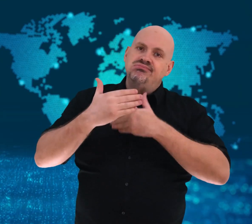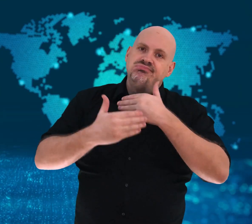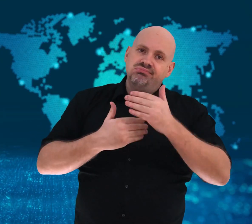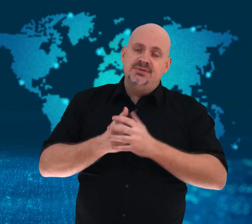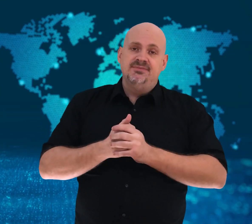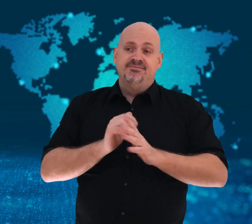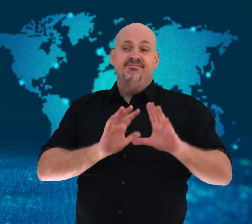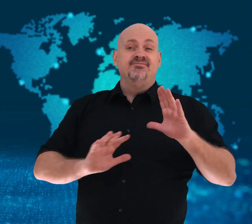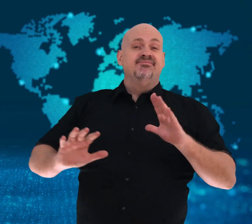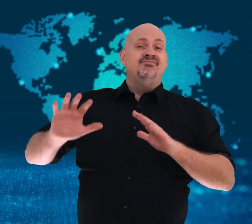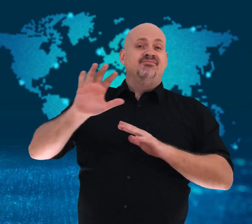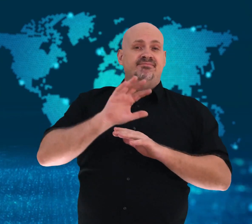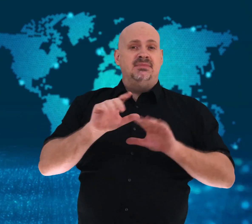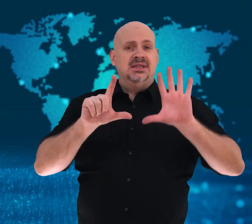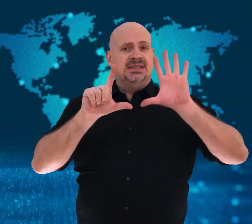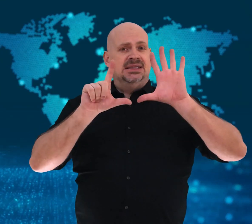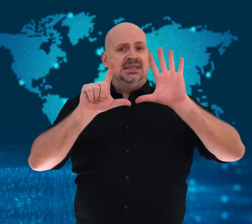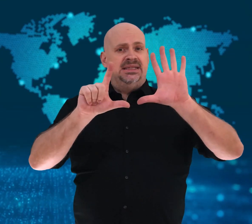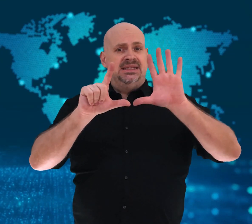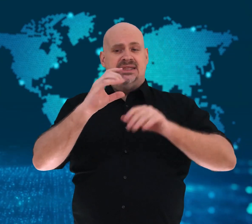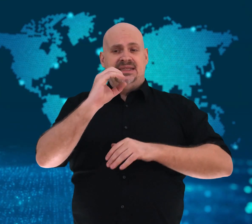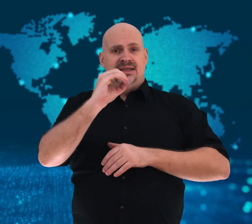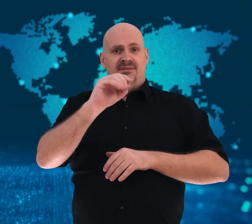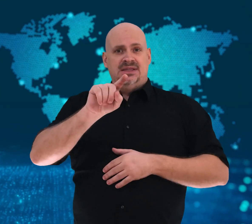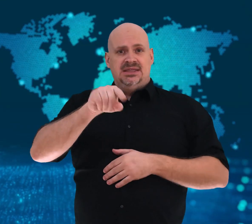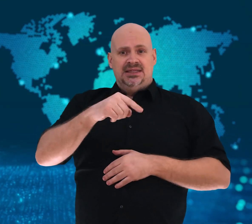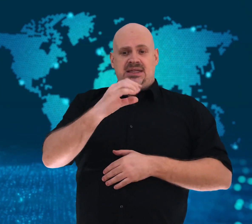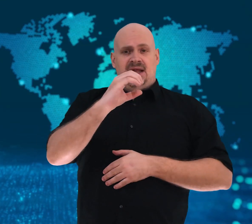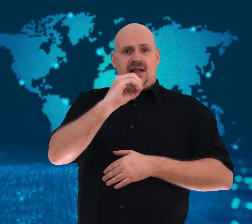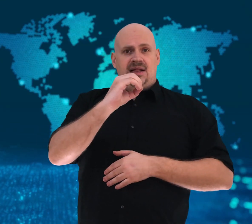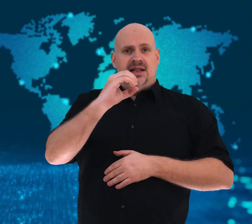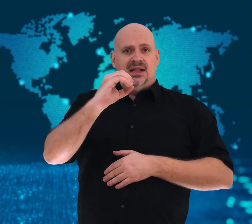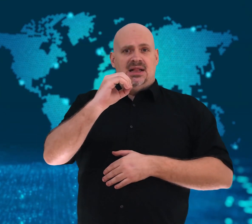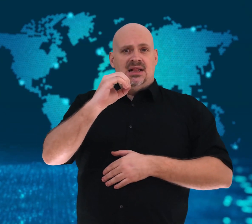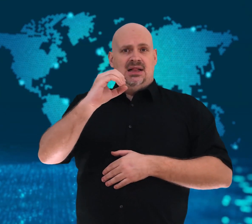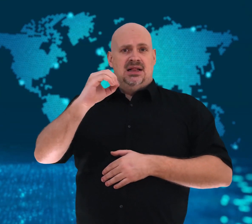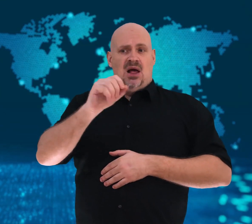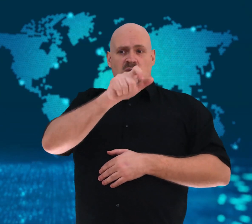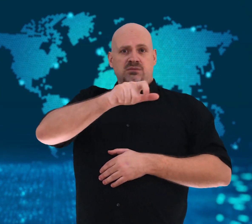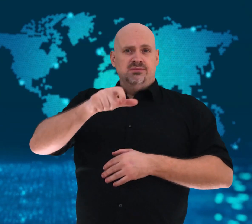The country has a slow judicial system,